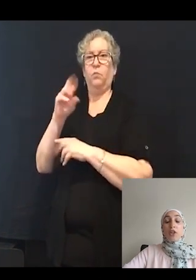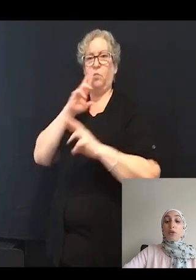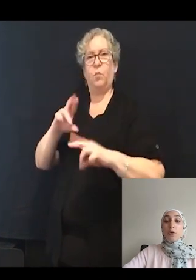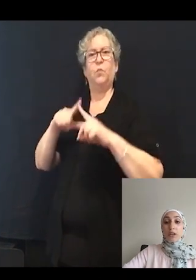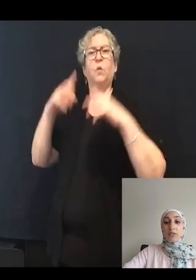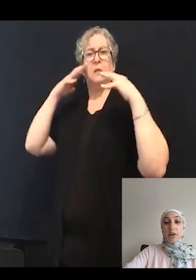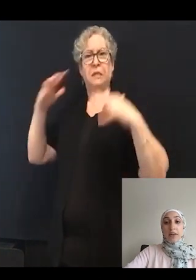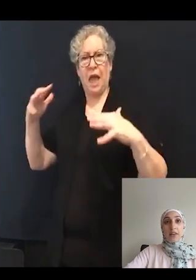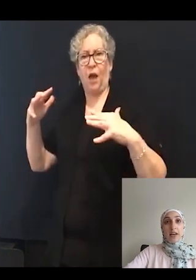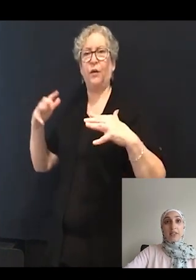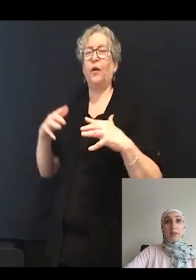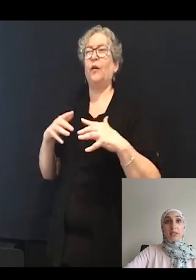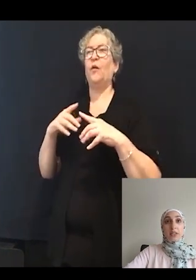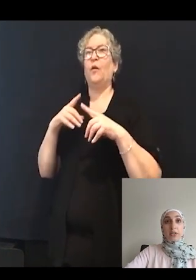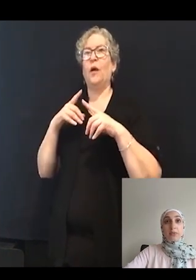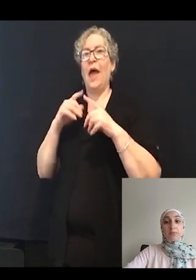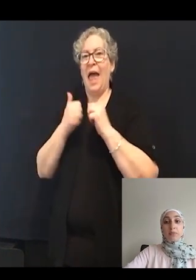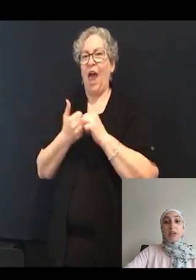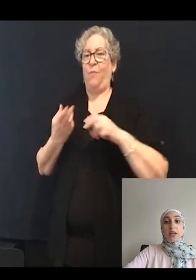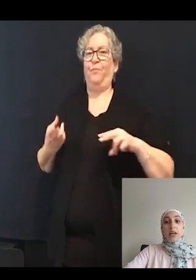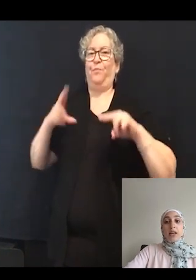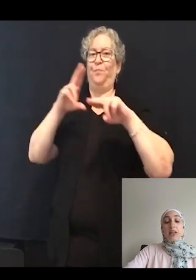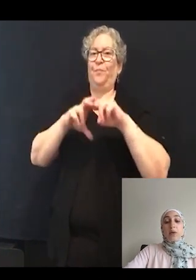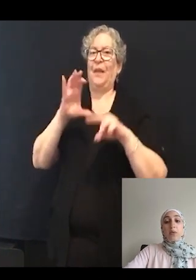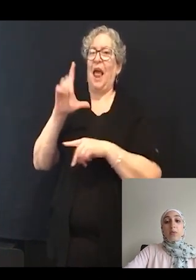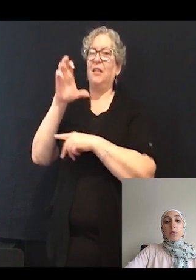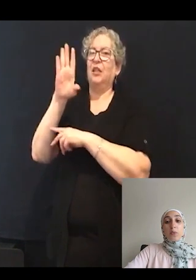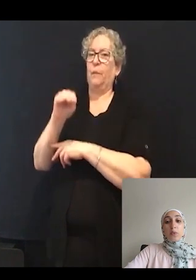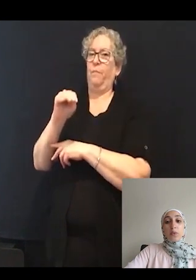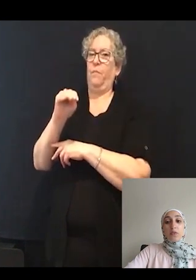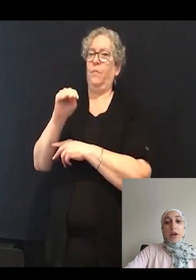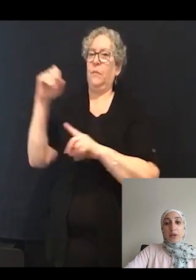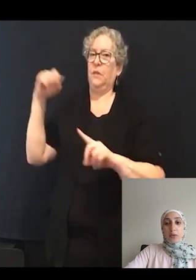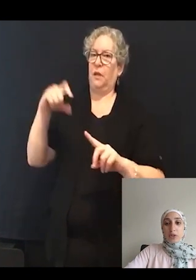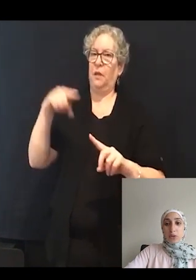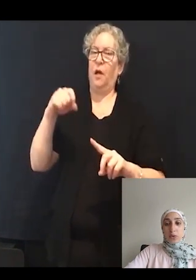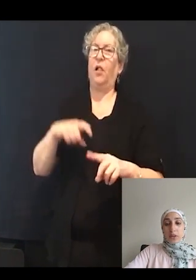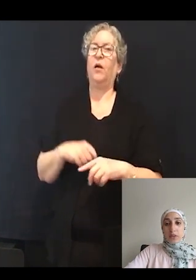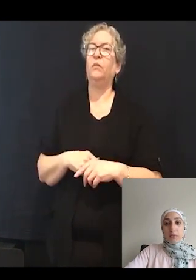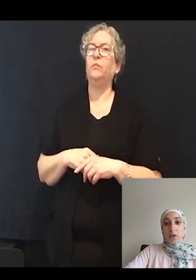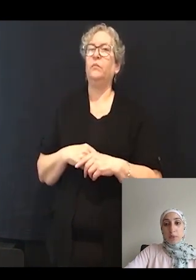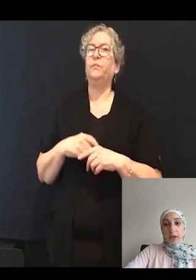through quantifying the calcium signal. Now, the value shown in the far right